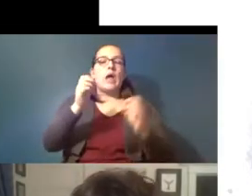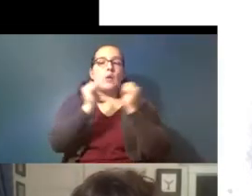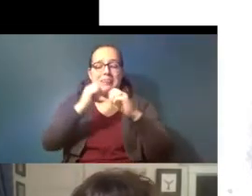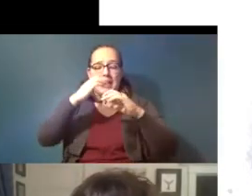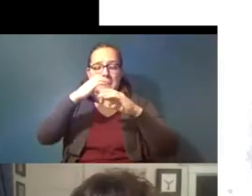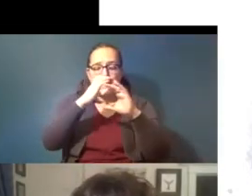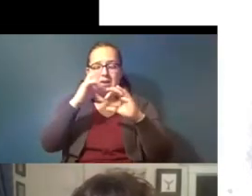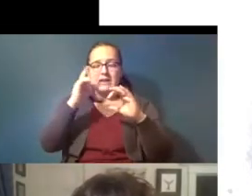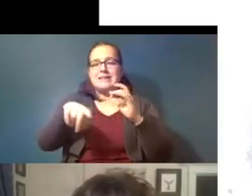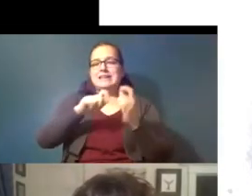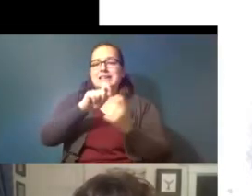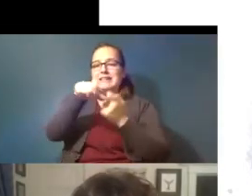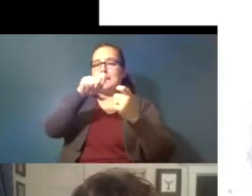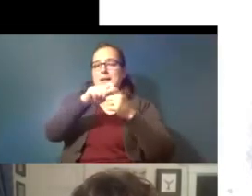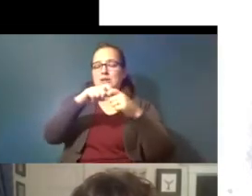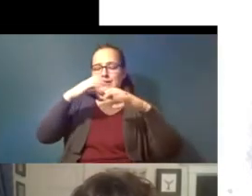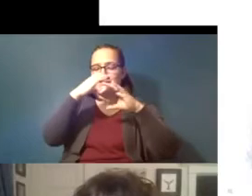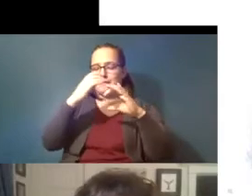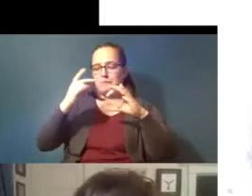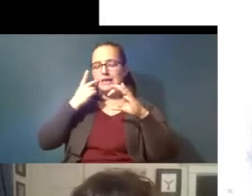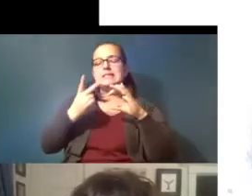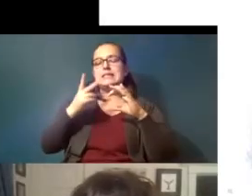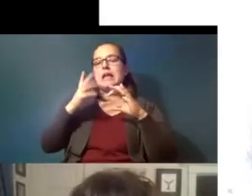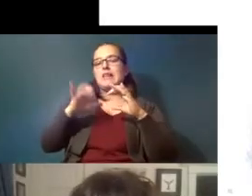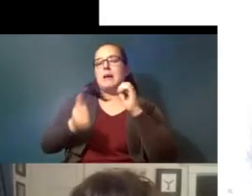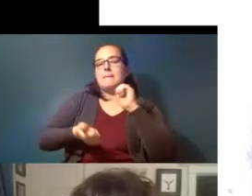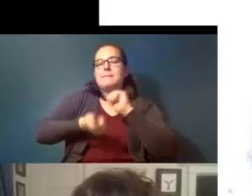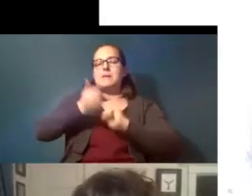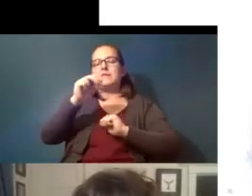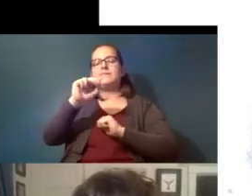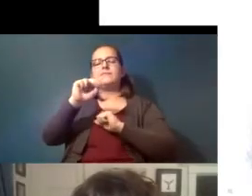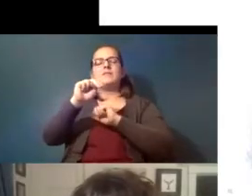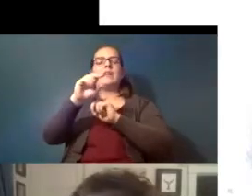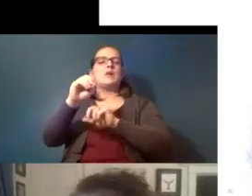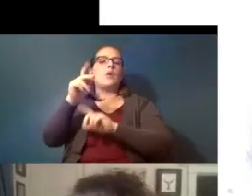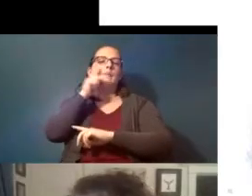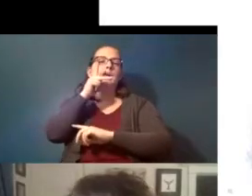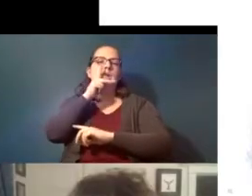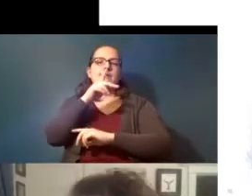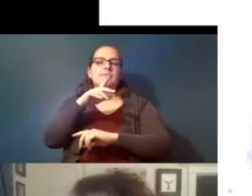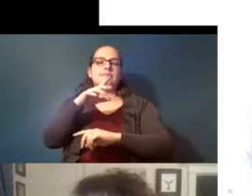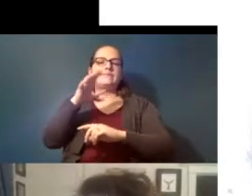need a specialized microscope to see the most nanoplastics a scanning electron microscope